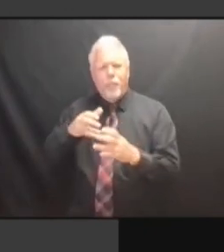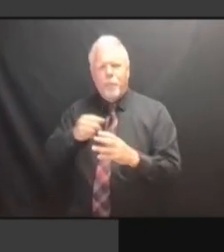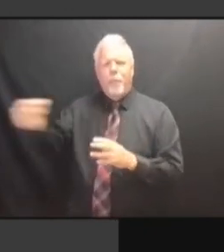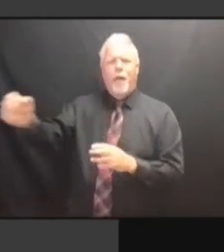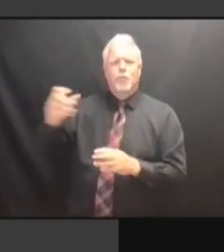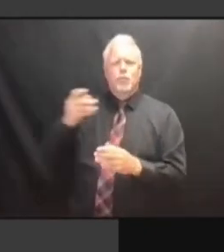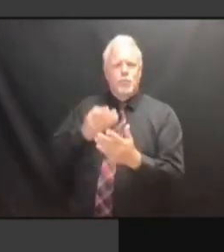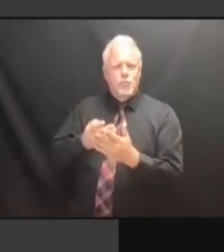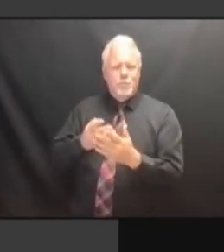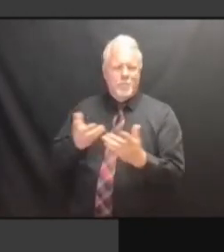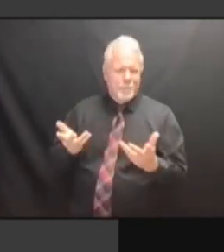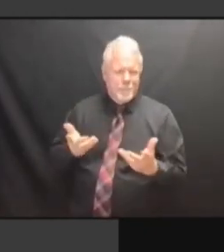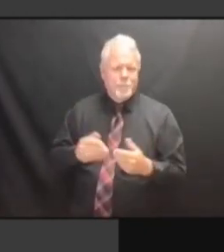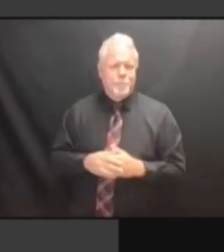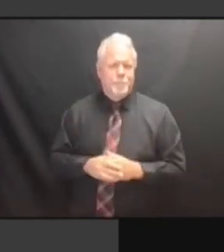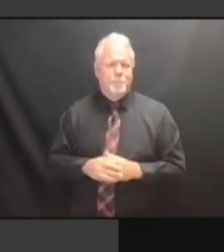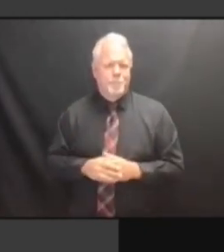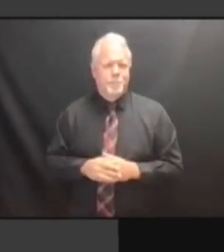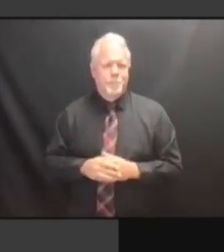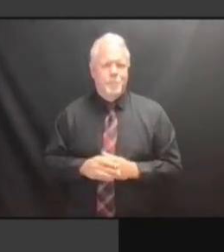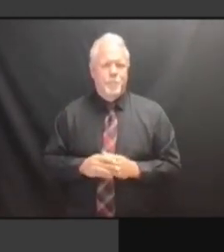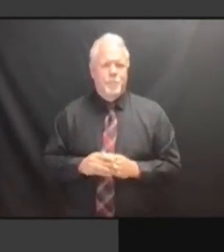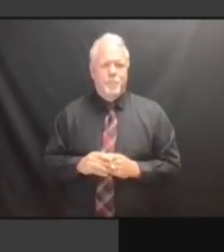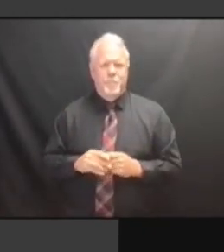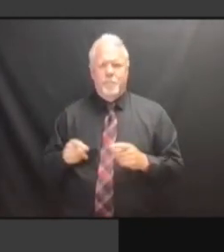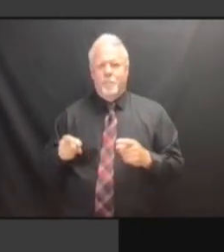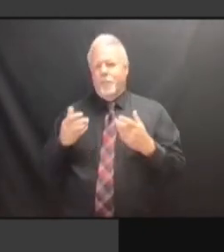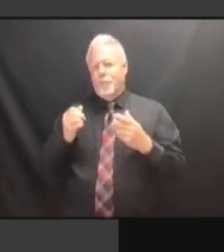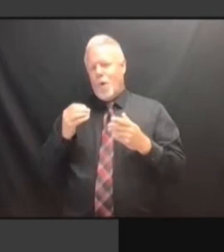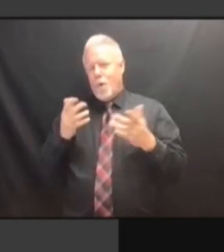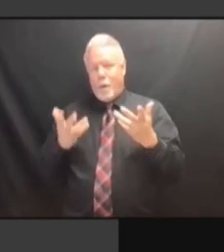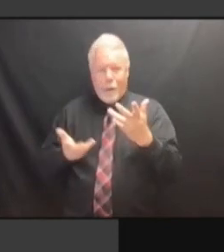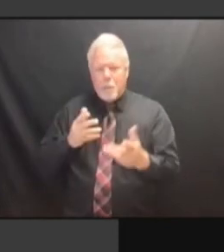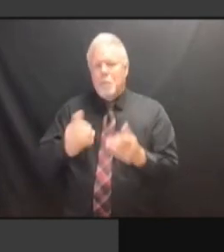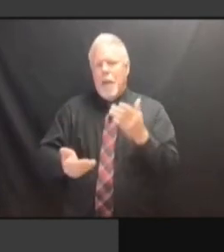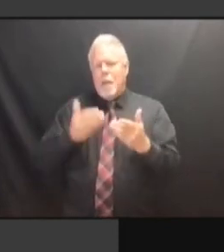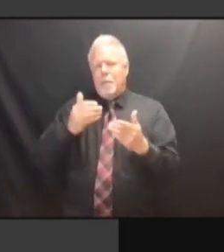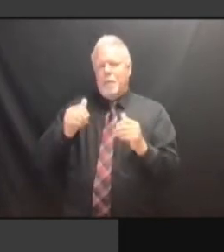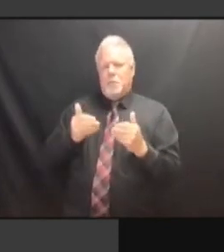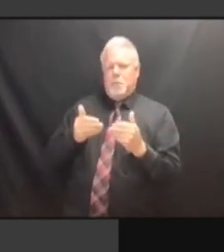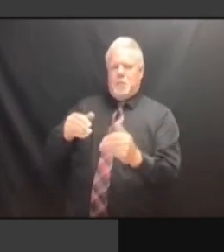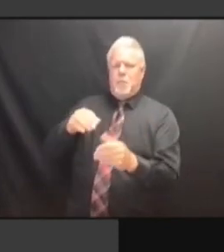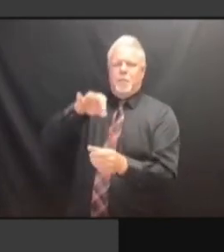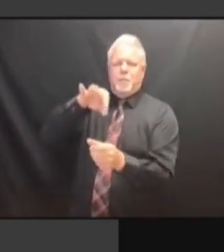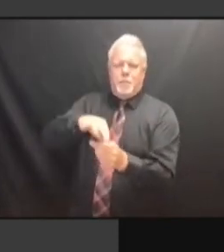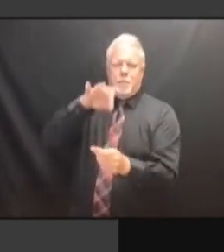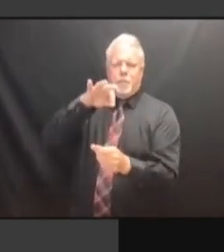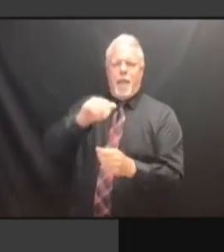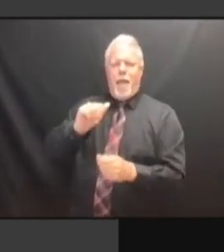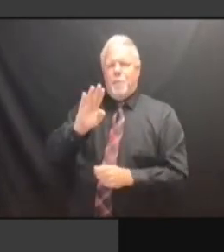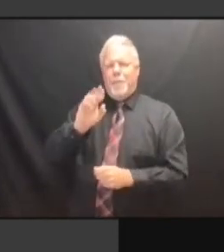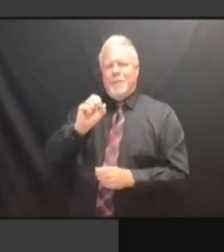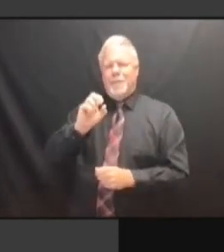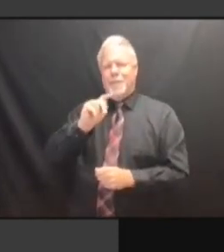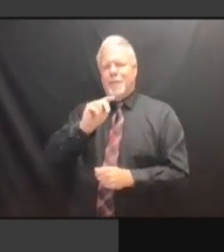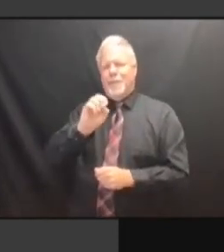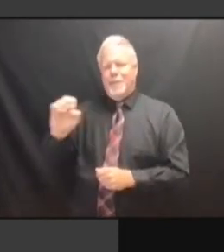BUT THERE IS ONE ADDITIONAL BUT THERE IS ONE ADDITIONAL WRINKLE. WRINKLE. WRINKLE. THE WRINKLE. THE STATUTE WRINKLE. THE STATUTE THAT WRINKLE. THE STATUTE THAT SET WRINKLE. THE STATUTE THAT SET UP WRINKLE. THE STATUTE THAT SET UP THE THE STATUTE THAT SET UP THE THE STATUTE THAT SET UP THE ORIGINAL THE STATUTE THAT SET UP THE ORIGINAL FELON THE STATUTE THAT SET UP THE ORIGINAL FELON REVOCATION ORIGINAL FELON REVOCATION ORIGINAL FELON REVOCATION PROCESS ORIGINAL FELON REVOCATION PROCESS HAD ORIGINAL FELON REVOCATION PROCESS HAD OCA ORIGINAL FELON REVOCATION PROCESS HAD OCA SEND ORIGINAL FELON REVOCATION PROCESS HAD OCA SEND US ORIGINAL FELON REVOCATION PROCESS HAD OCA SEND US A ORIGINAL FELON REVOCATION PROCESS HAD OCA SEND US A LIST PROCESS HAD OCA SEND US A LIST PROCESS HAD OCA SEND US A LIST ONCE PROCESS HAD OCA SEND US A LIST ONCE A PROCESS HAD OCA SEND US A LIST ONCE A MONTH PROCESS HAD OCA SEND US A LIST ONCE A MONTH OF PROCESS HAD OCA SEND US A LIST ONCE A MONTH OF THOSE PROCESS HAD OCA SEND US A LIST ONCE A MONTH OF THOSE WHO